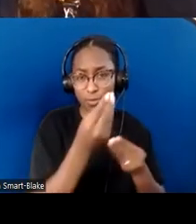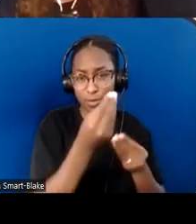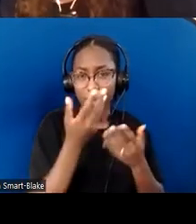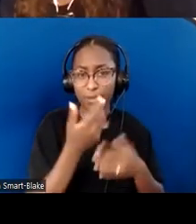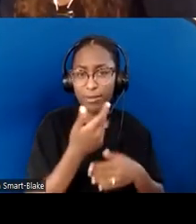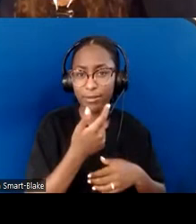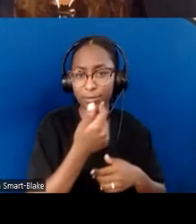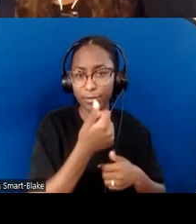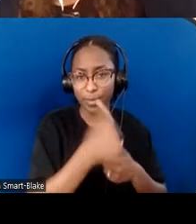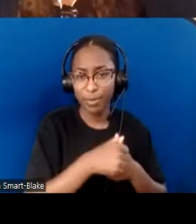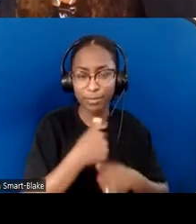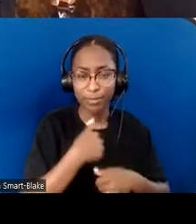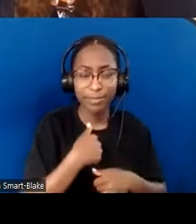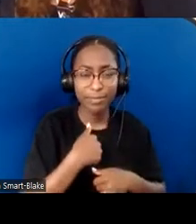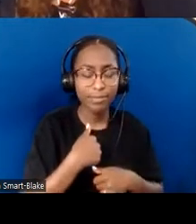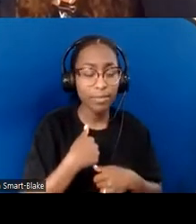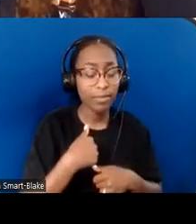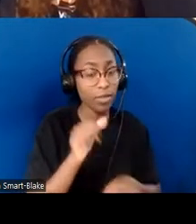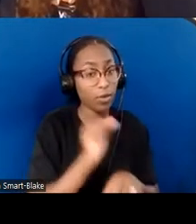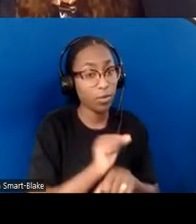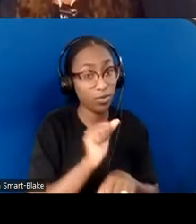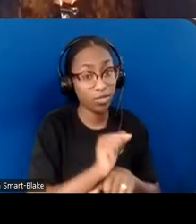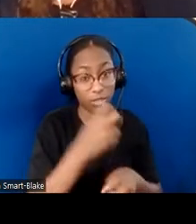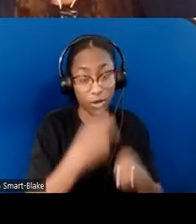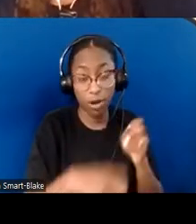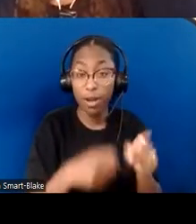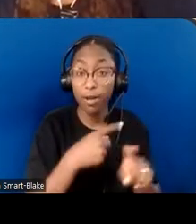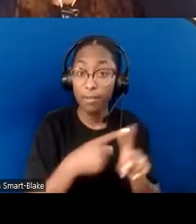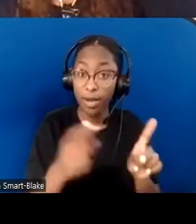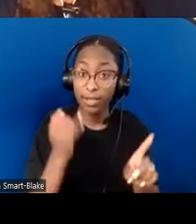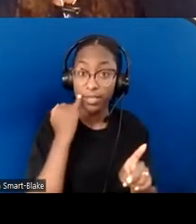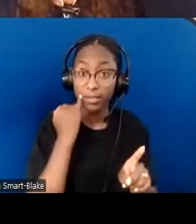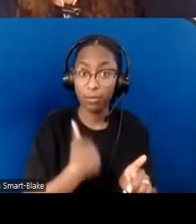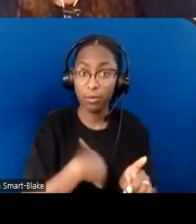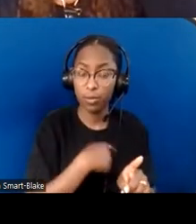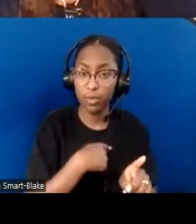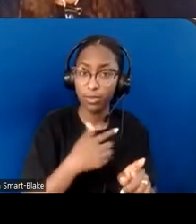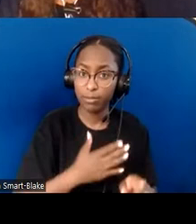when we're willing to partner with others and build relationships in the church.